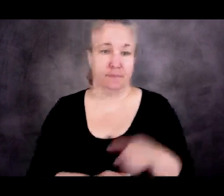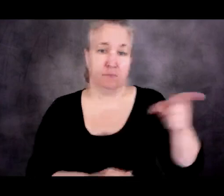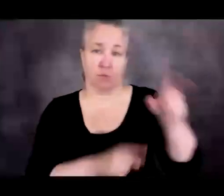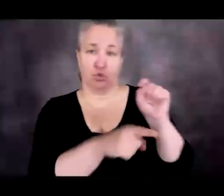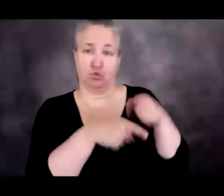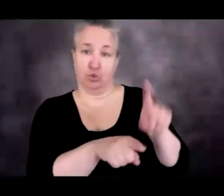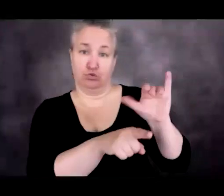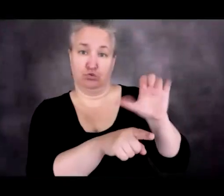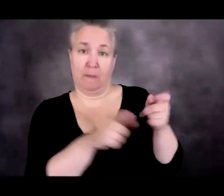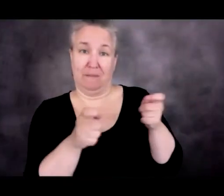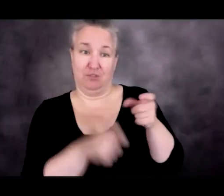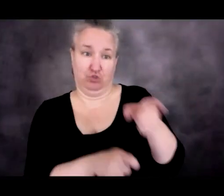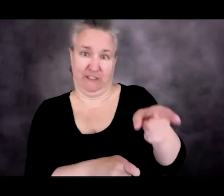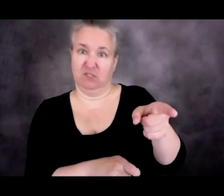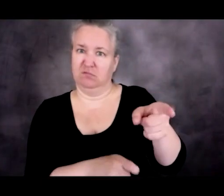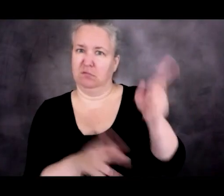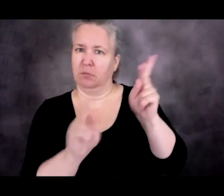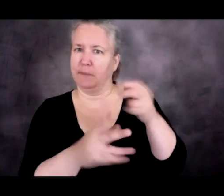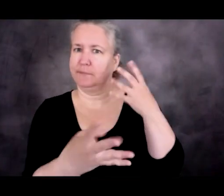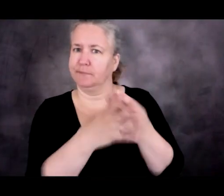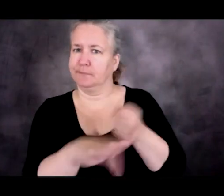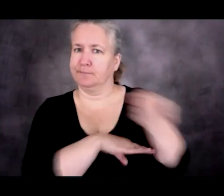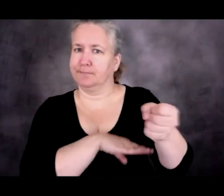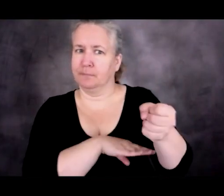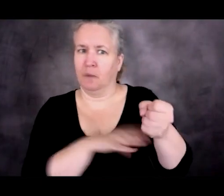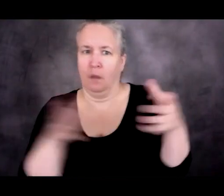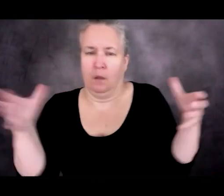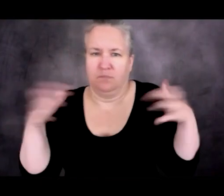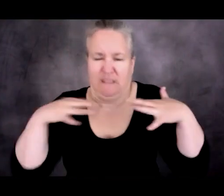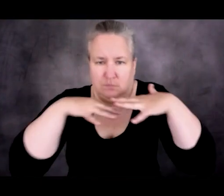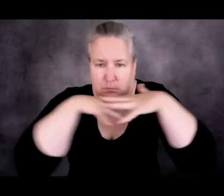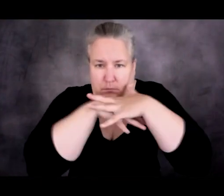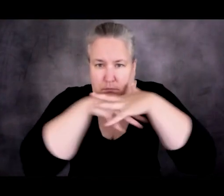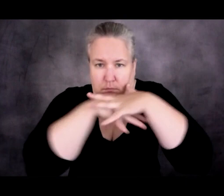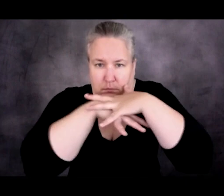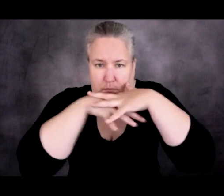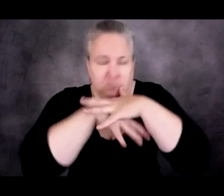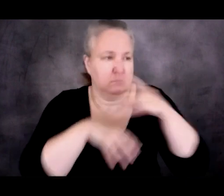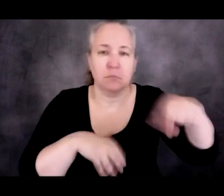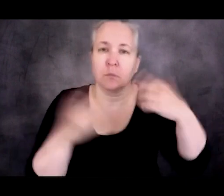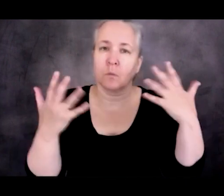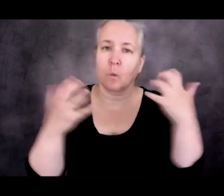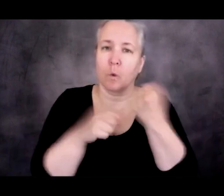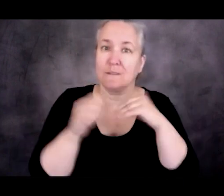of people being confined in close quarters, again, as they're seeking asylum. There are a couple of these.